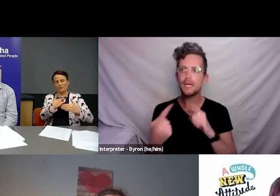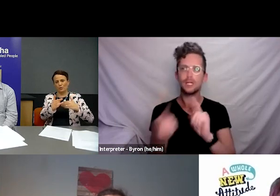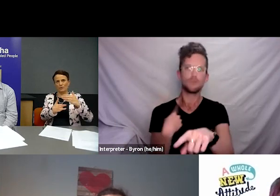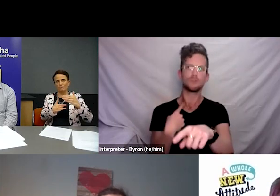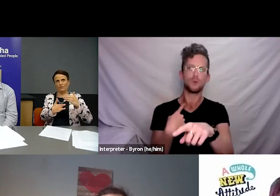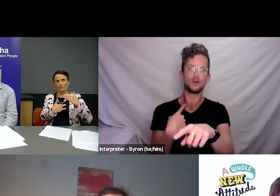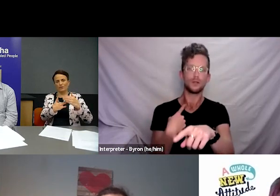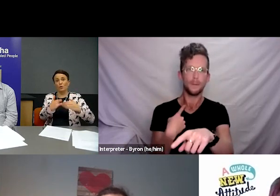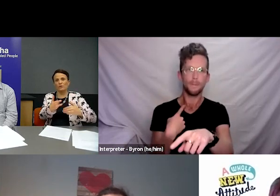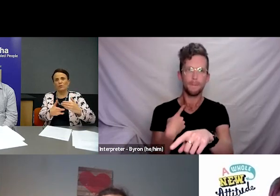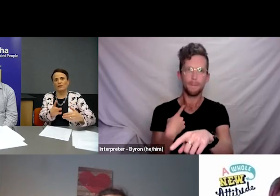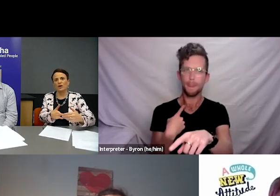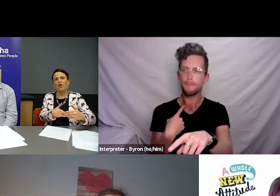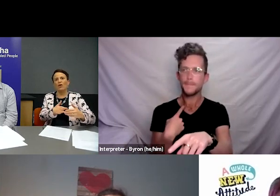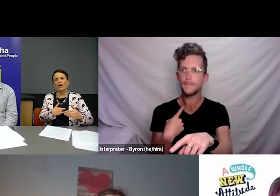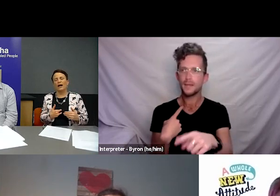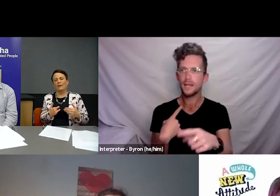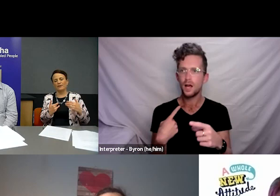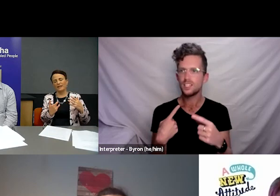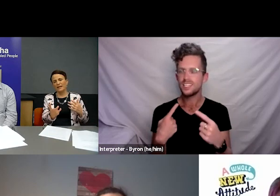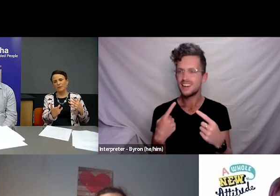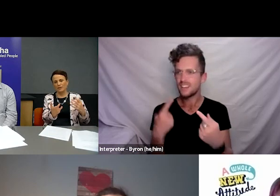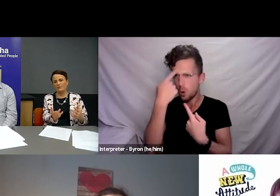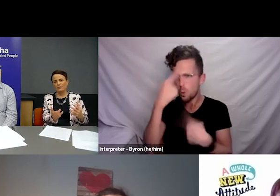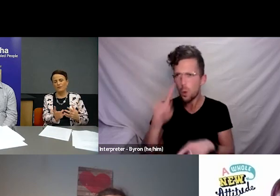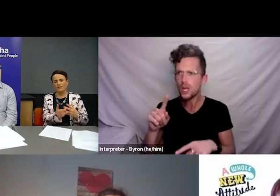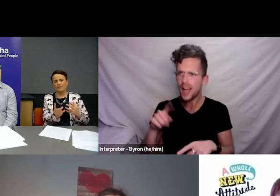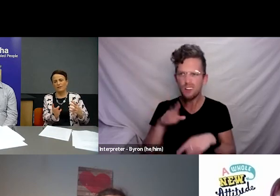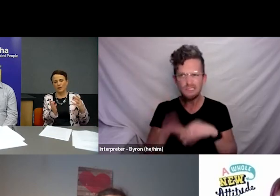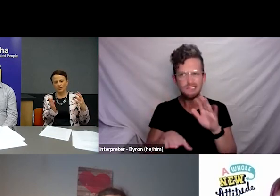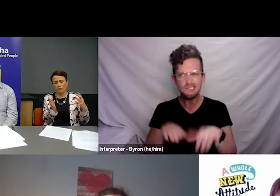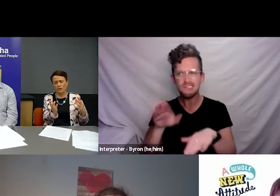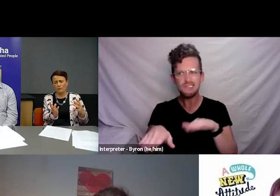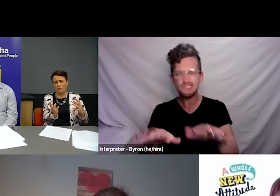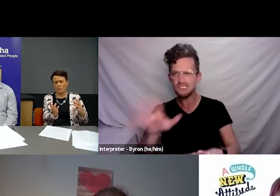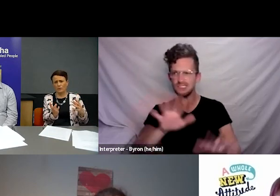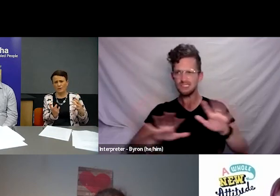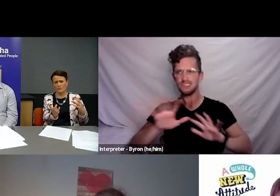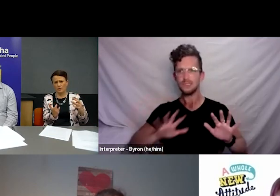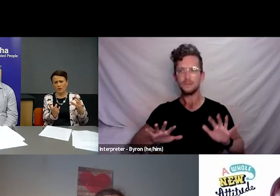sort of do it as we went along. Now, NEMA and Civil Defense and things have been incredibly responsive to